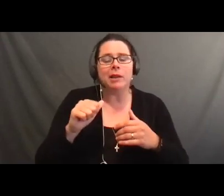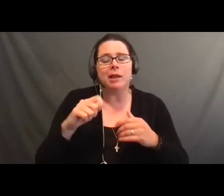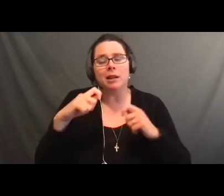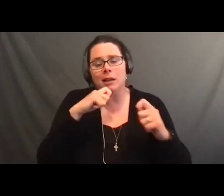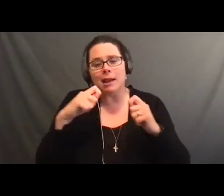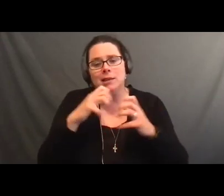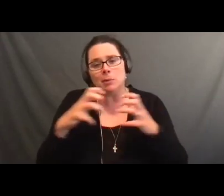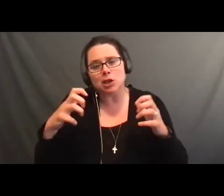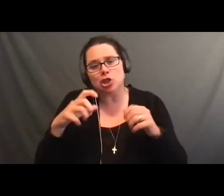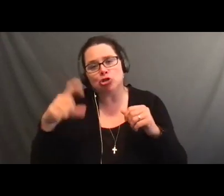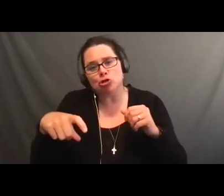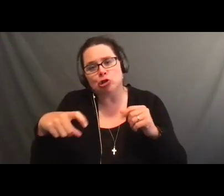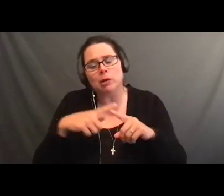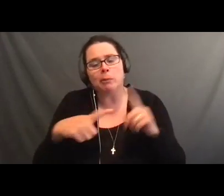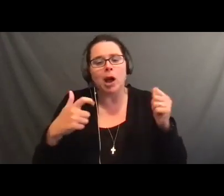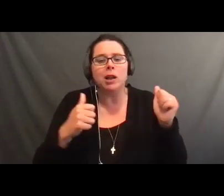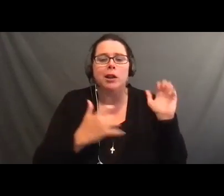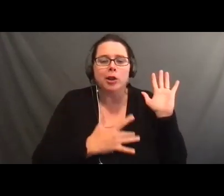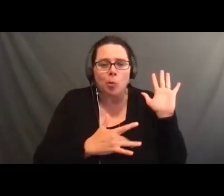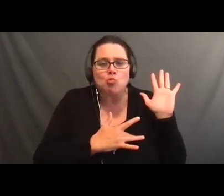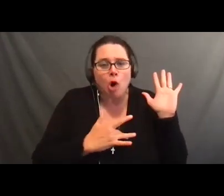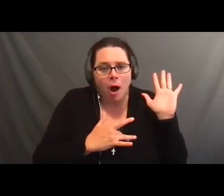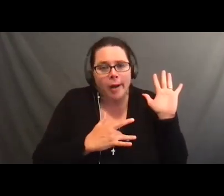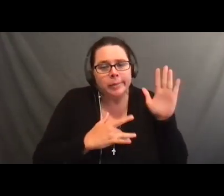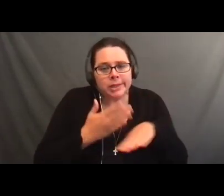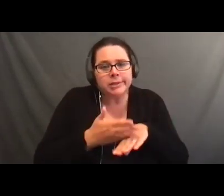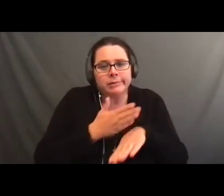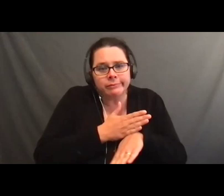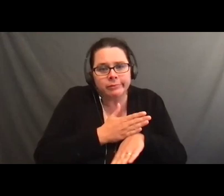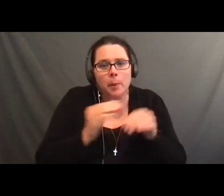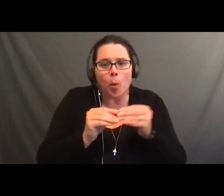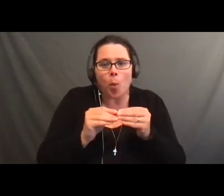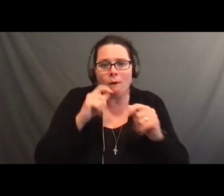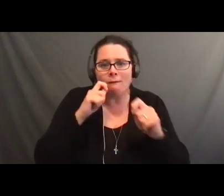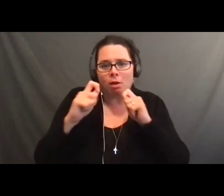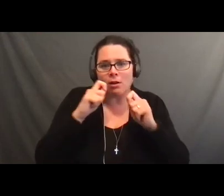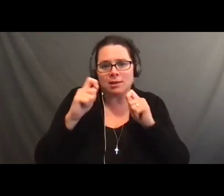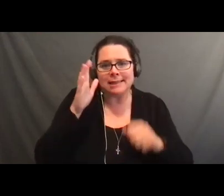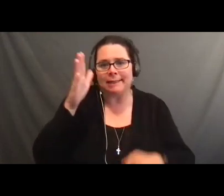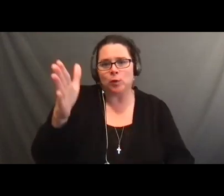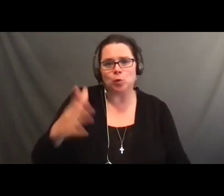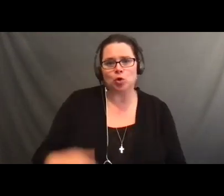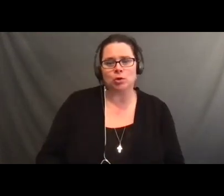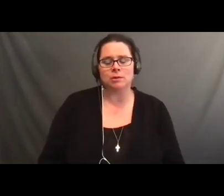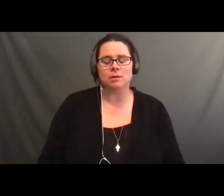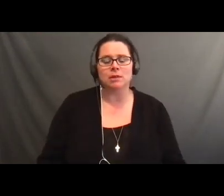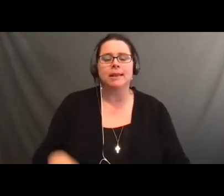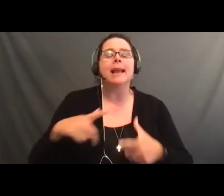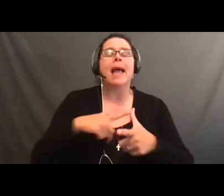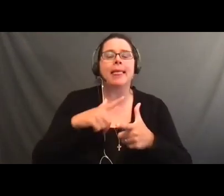Yes, I do have my own special ball. I have my own ball. >> Jen: How heavy is that ball?